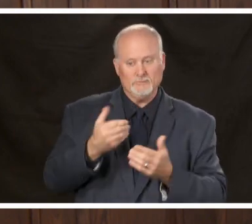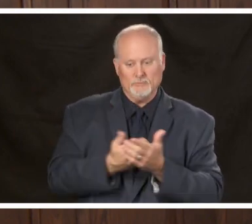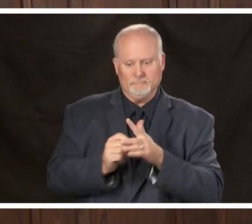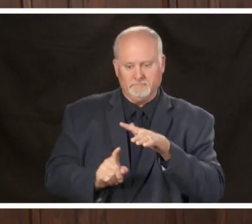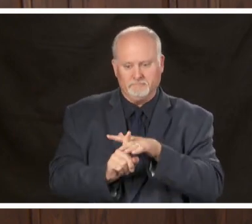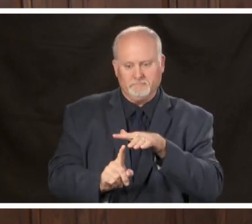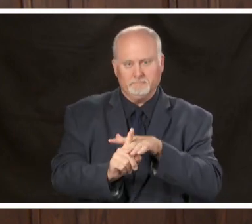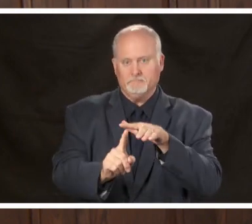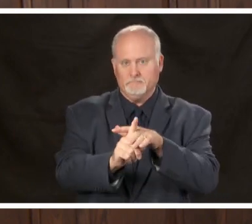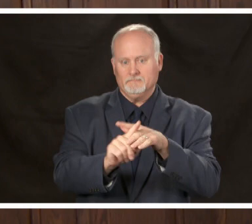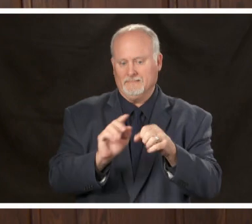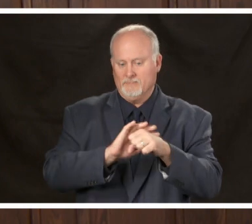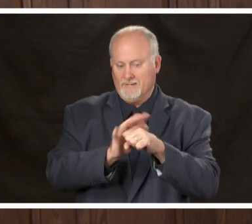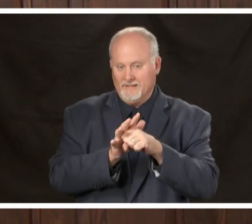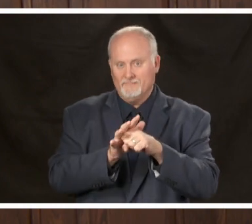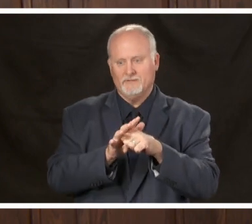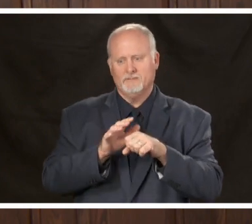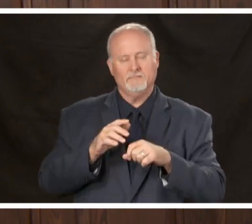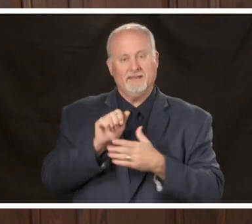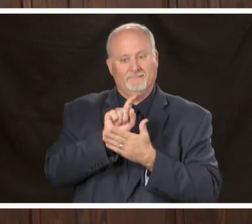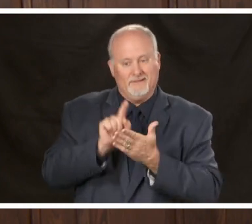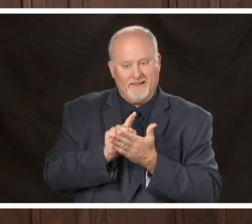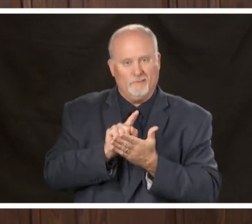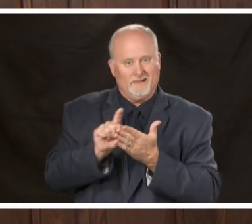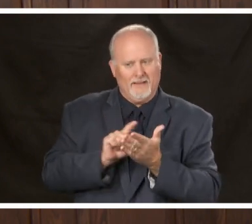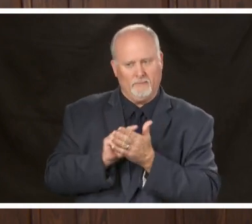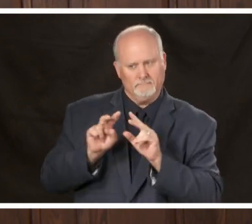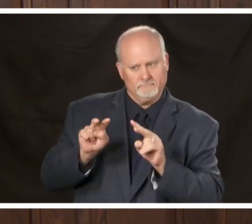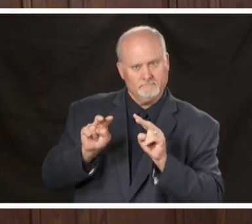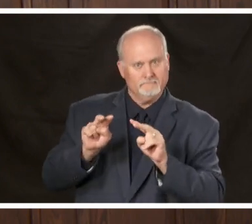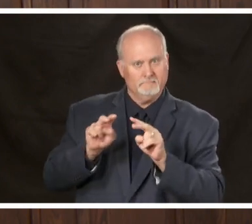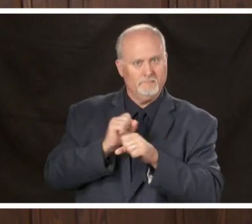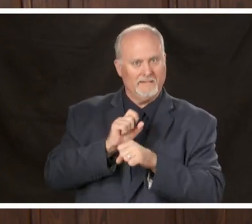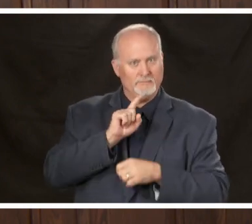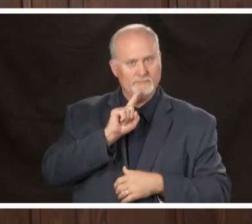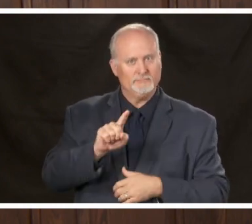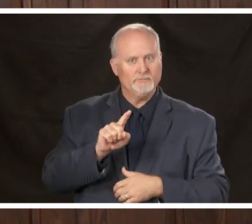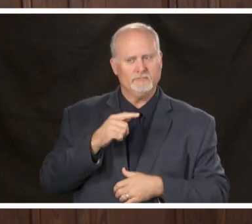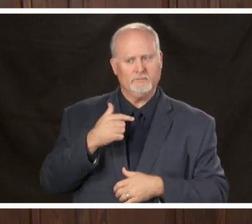daily basis but on an hour-by-hour basis to make sure that we know what's going